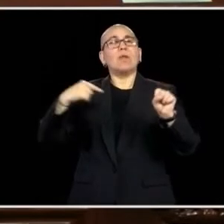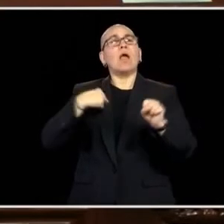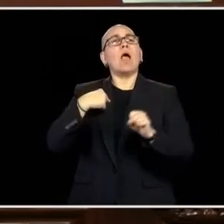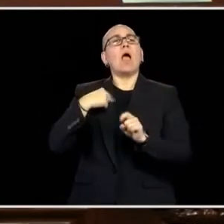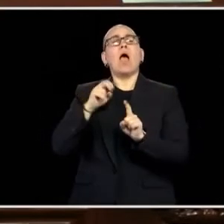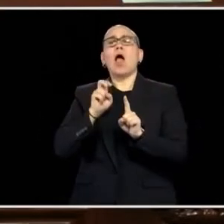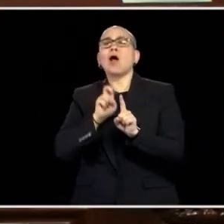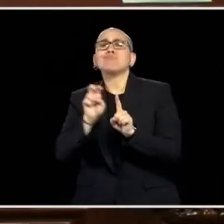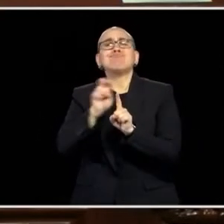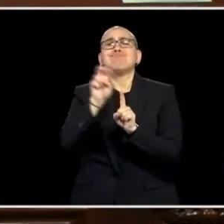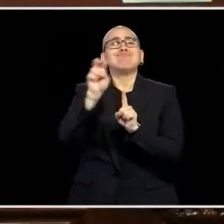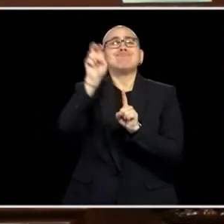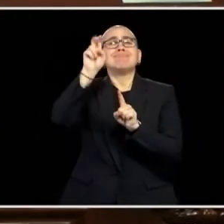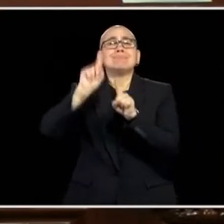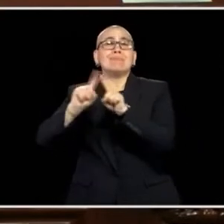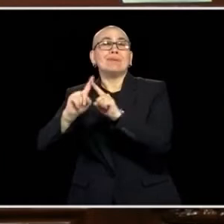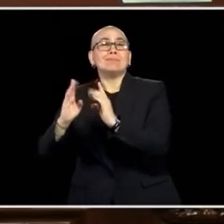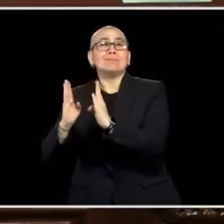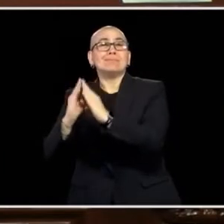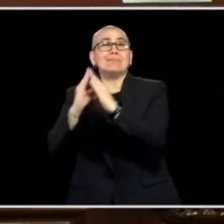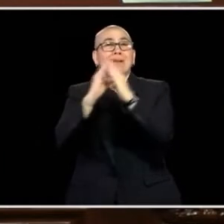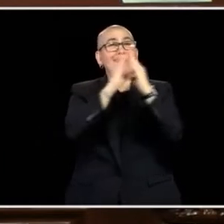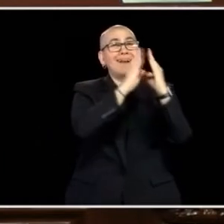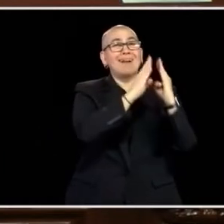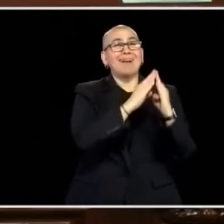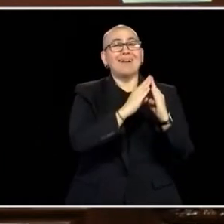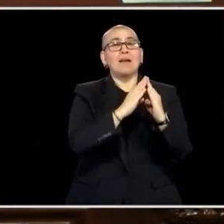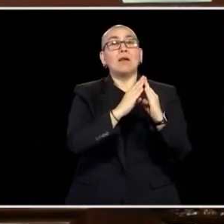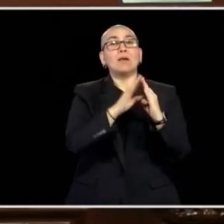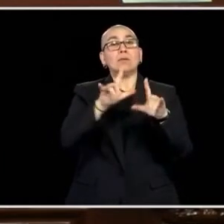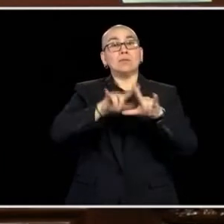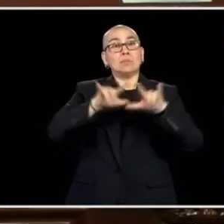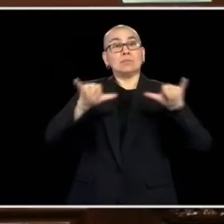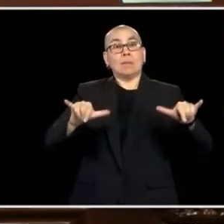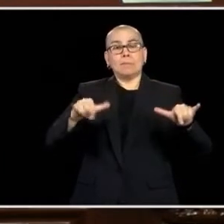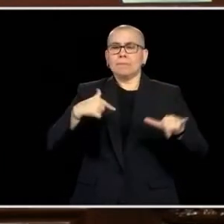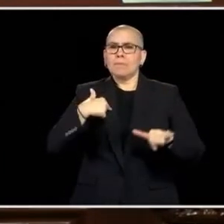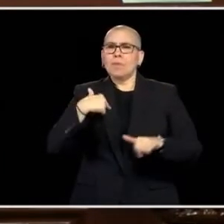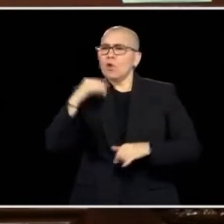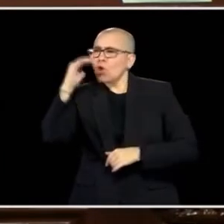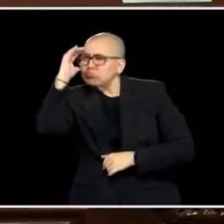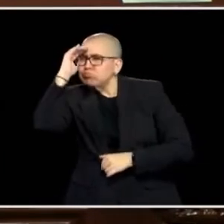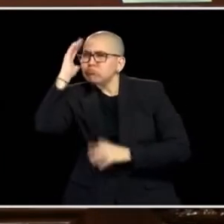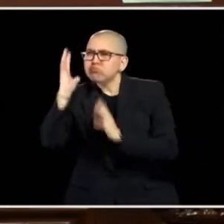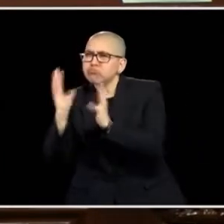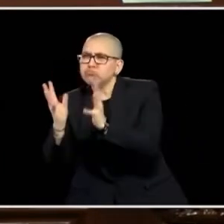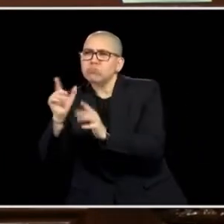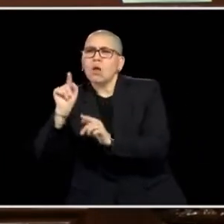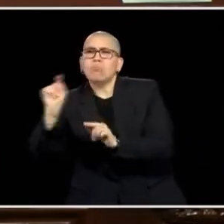TO LOCAL MAYORS, ELECTED OFFICIALS, LISTENING TO PUBLIC SAFETY OFFICIALS, LISTENING TO COMMUNITY LEADERS, AND I'M